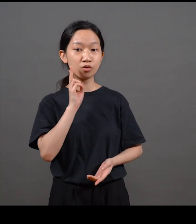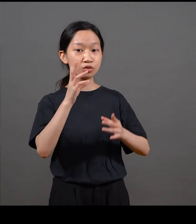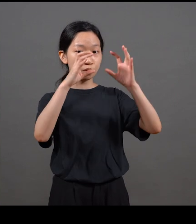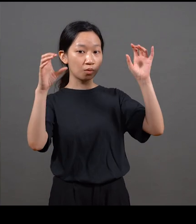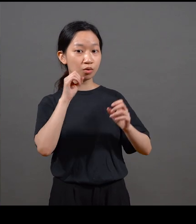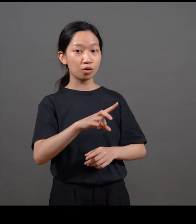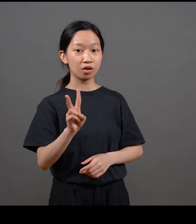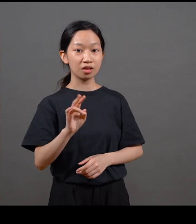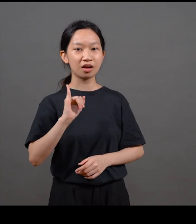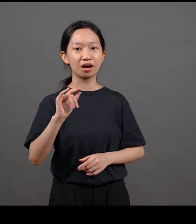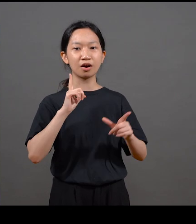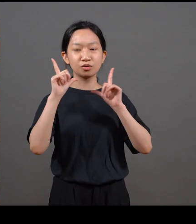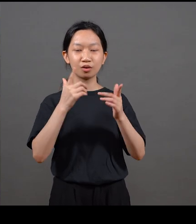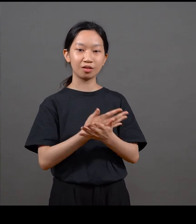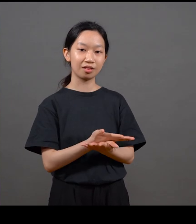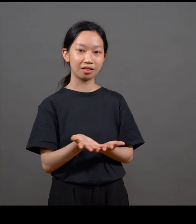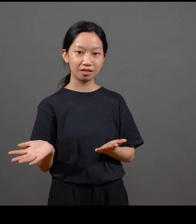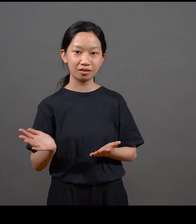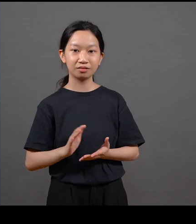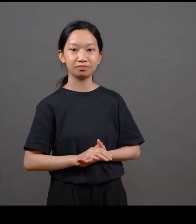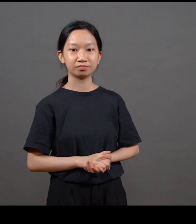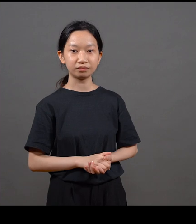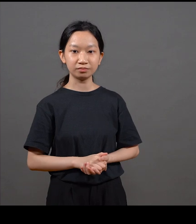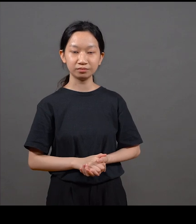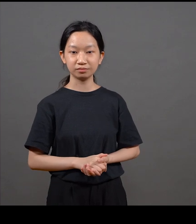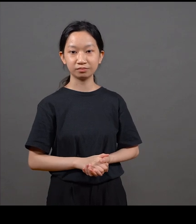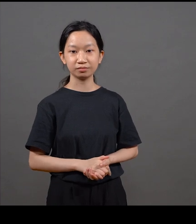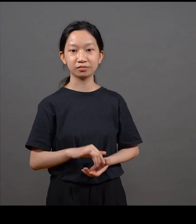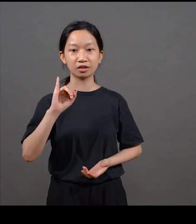And so this collateral, like what Tina has said, is really, you could tell, different kinds of 'I'